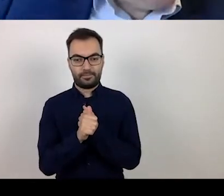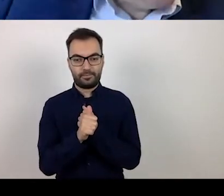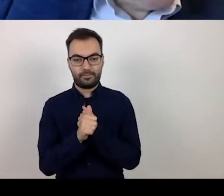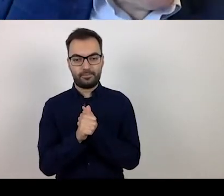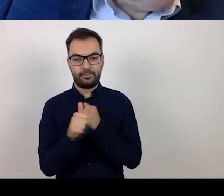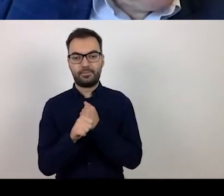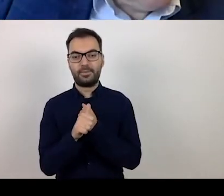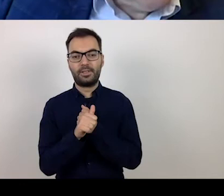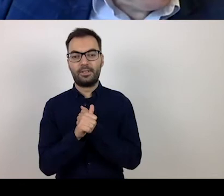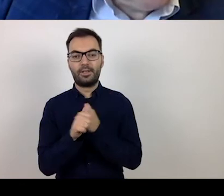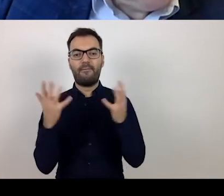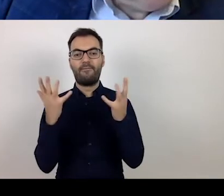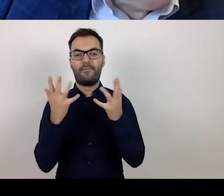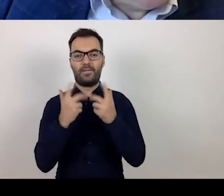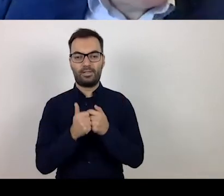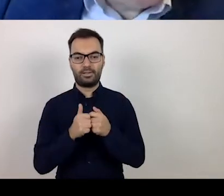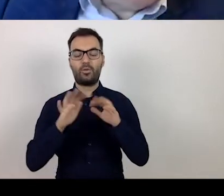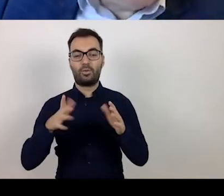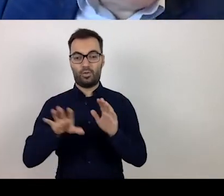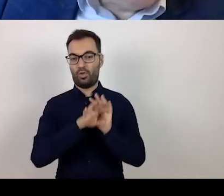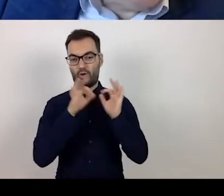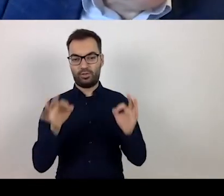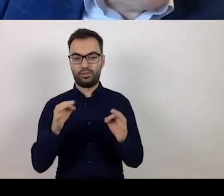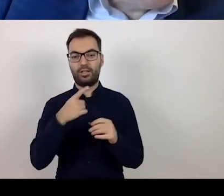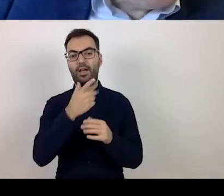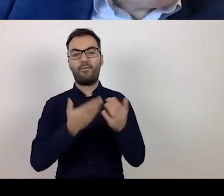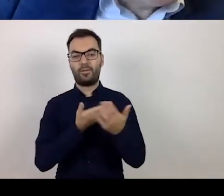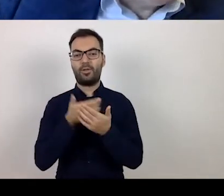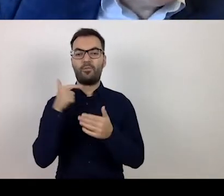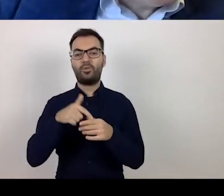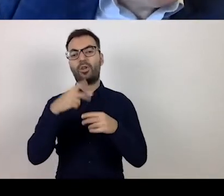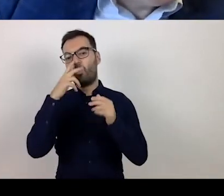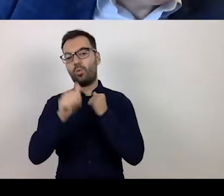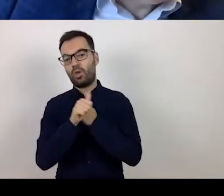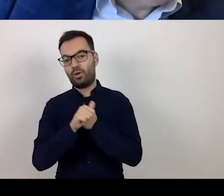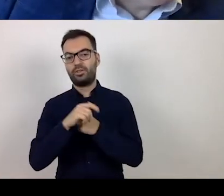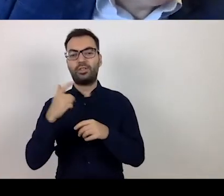up until now, the applicant was obliged to demonstrate a drop in turnover by at least 30%